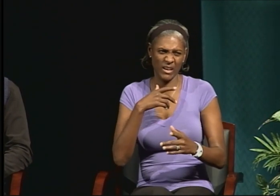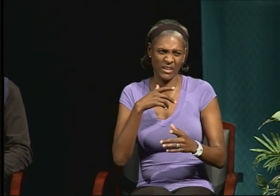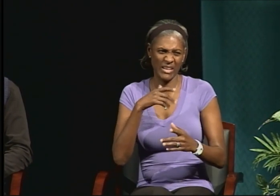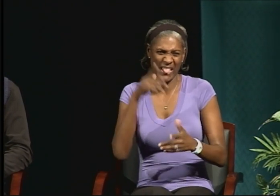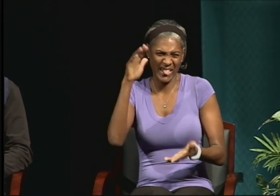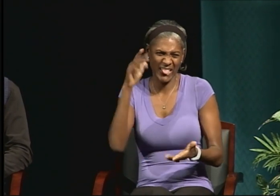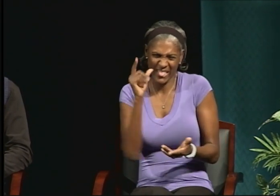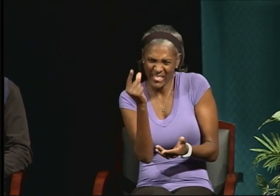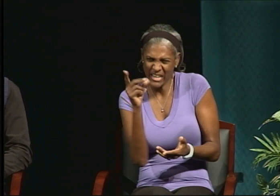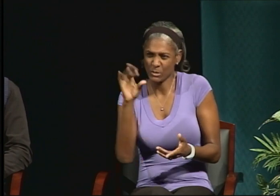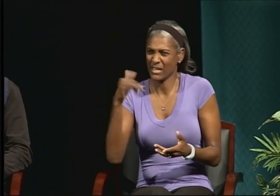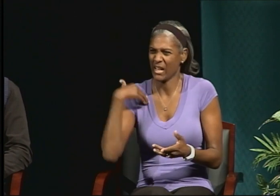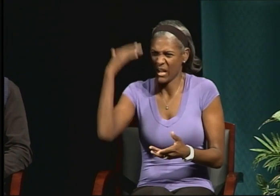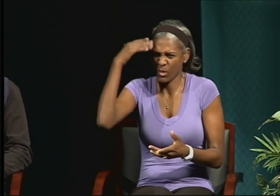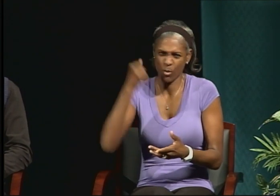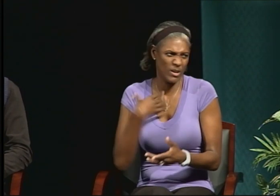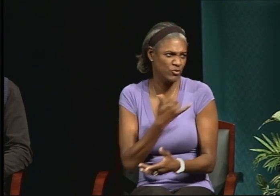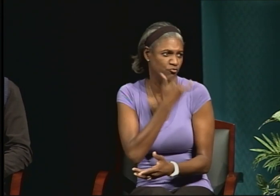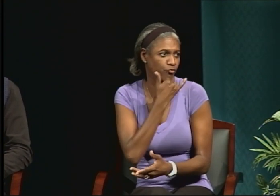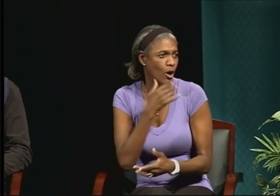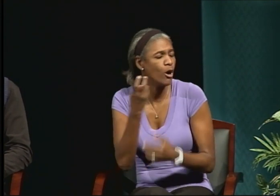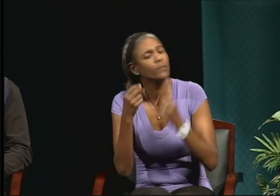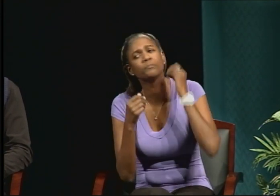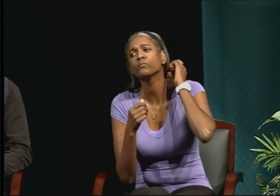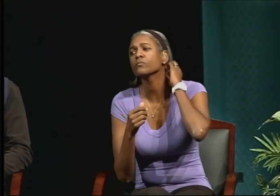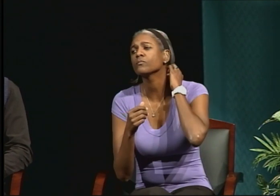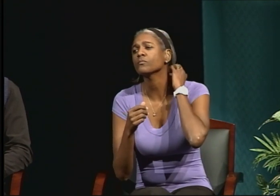Not necessarily related to my skin color.